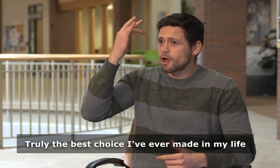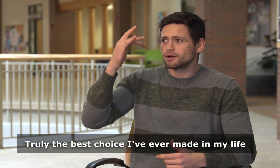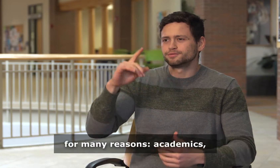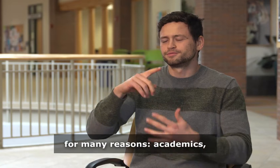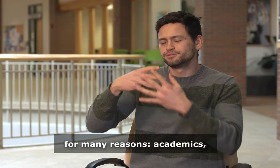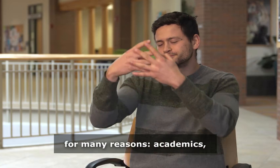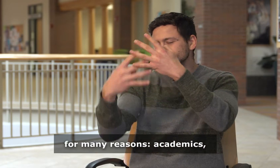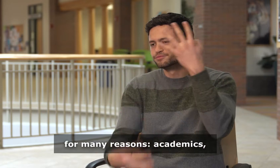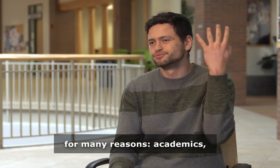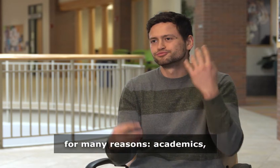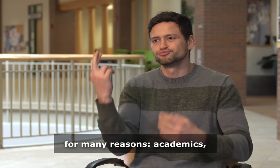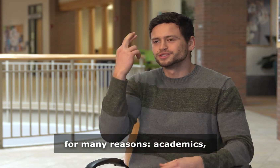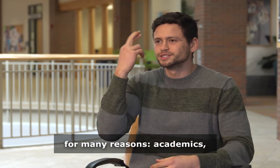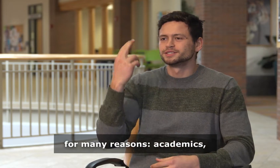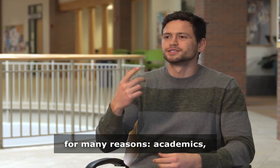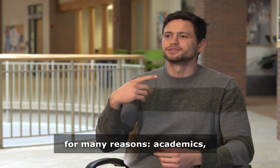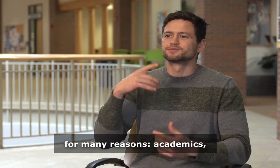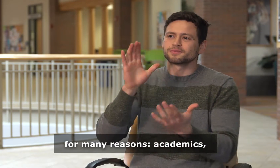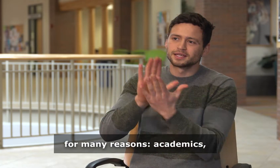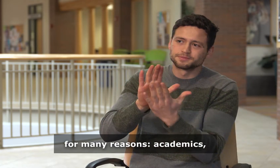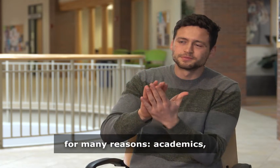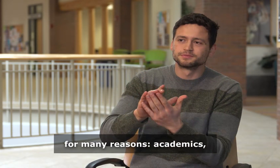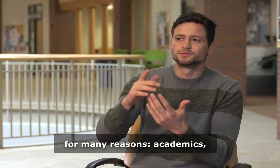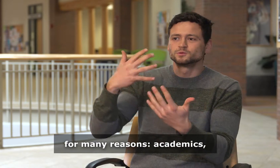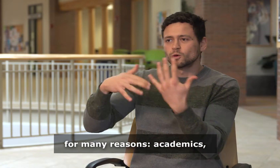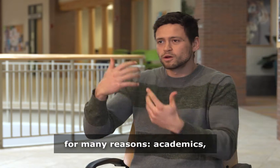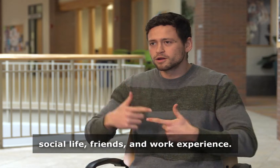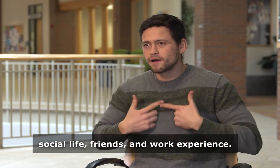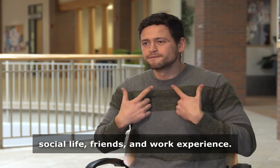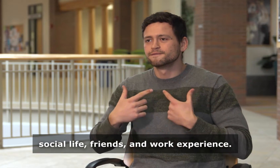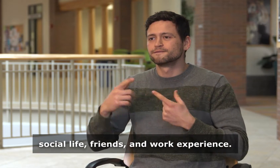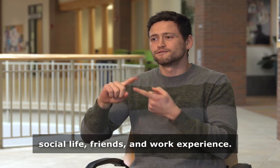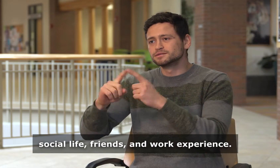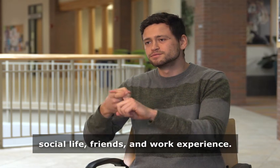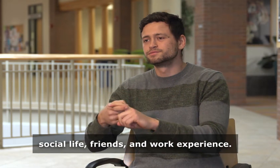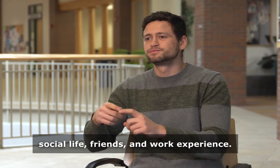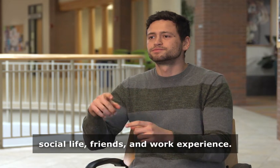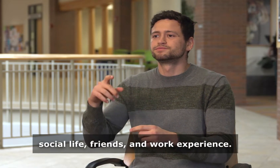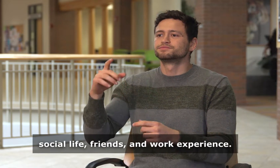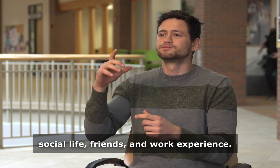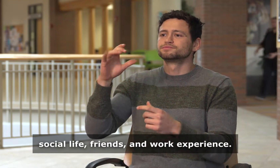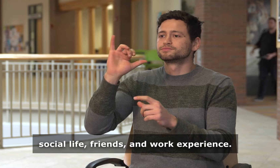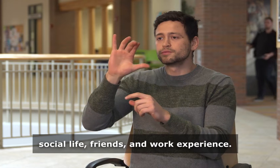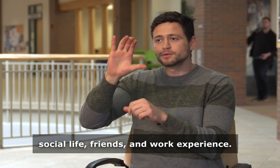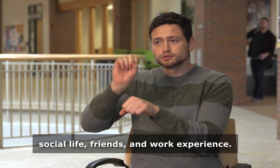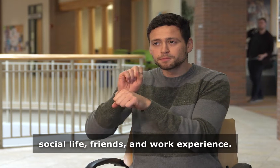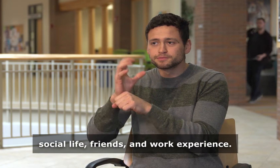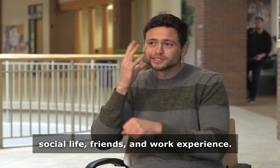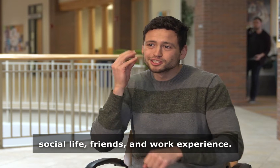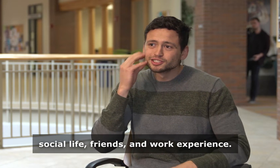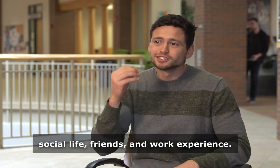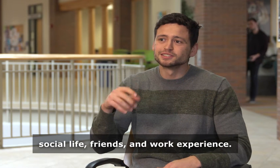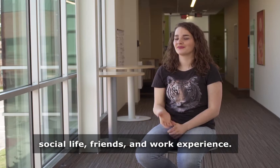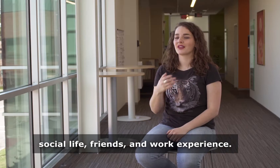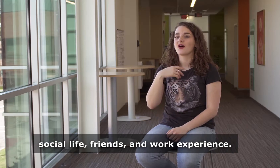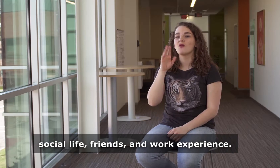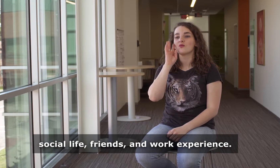for many reasons academics, social life, friends, and work experience.